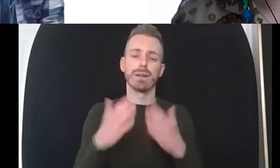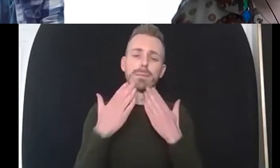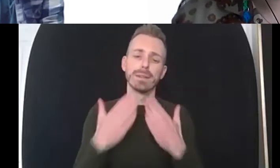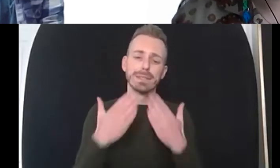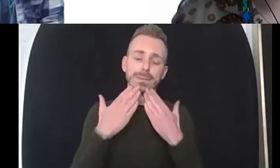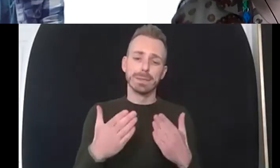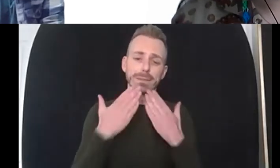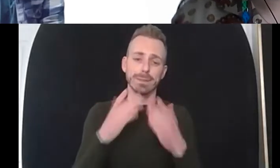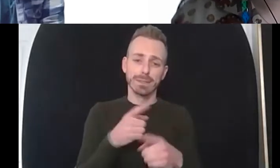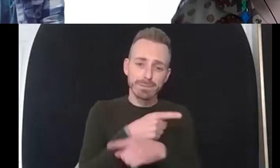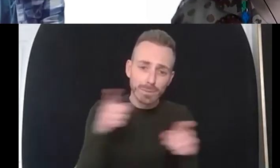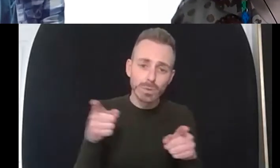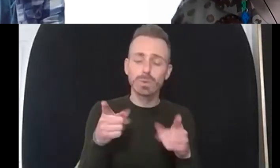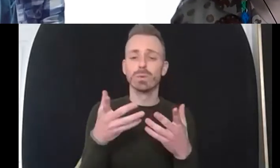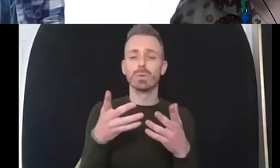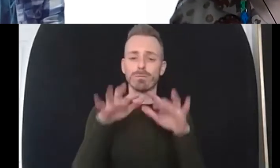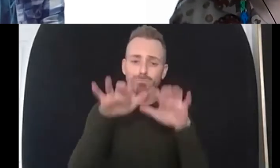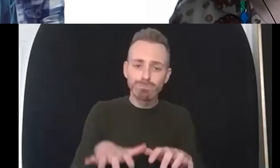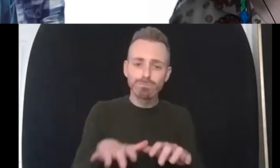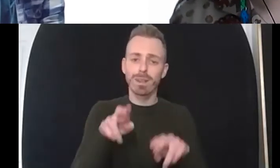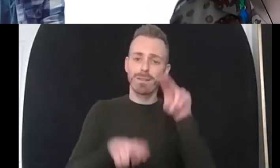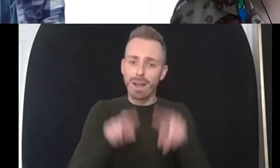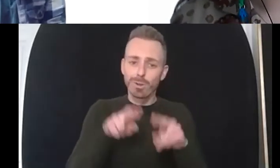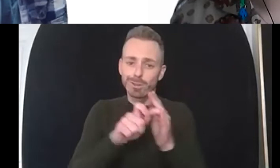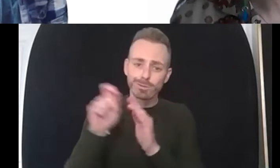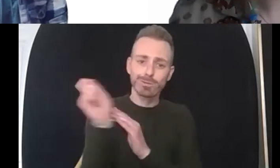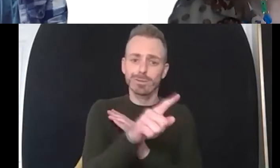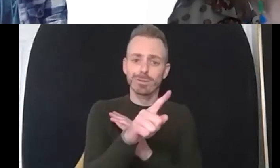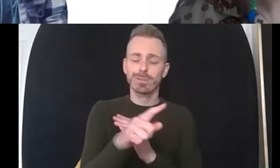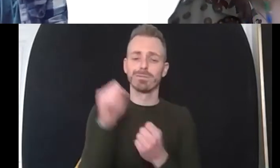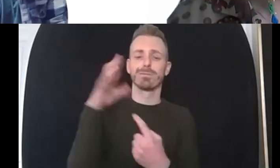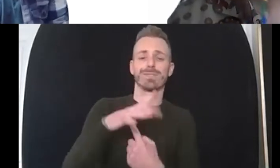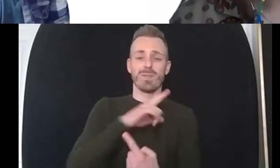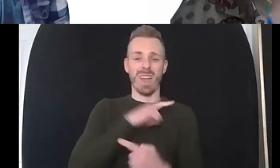ask you to fill in the evaluations particularly because this is our first webinar so we want to